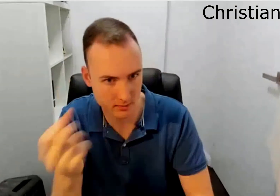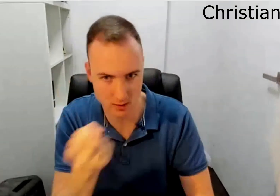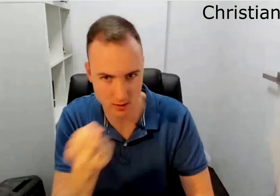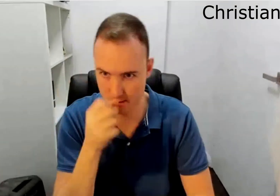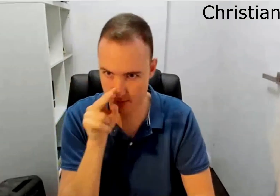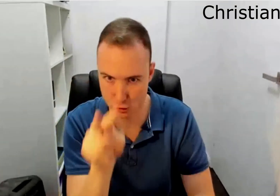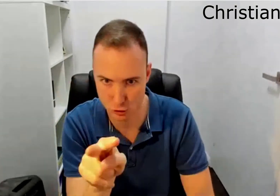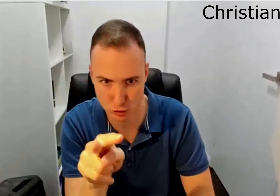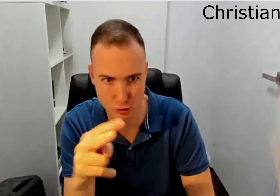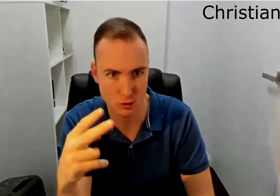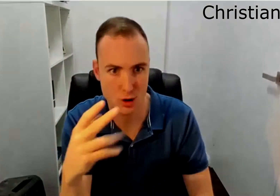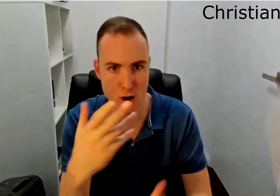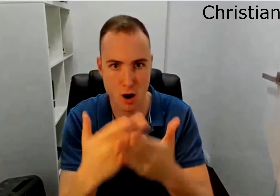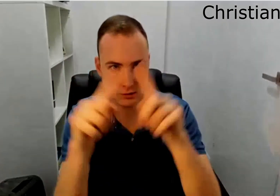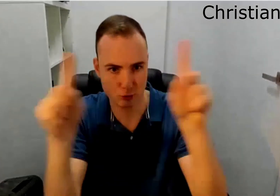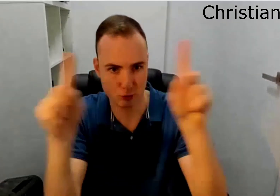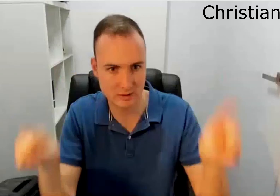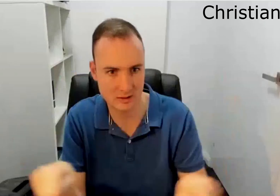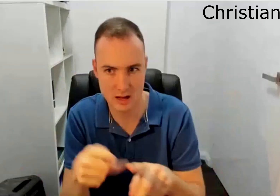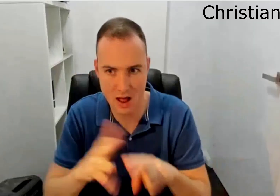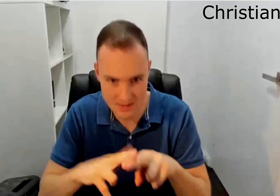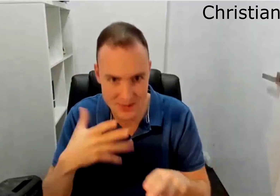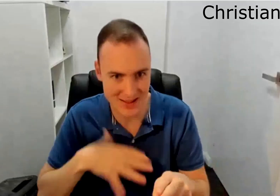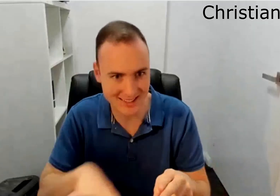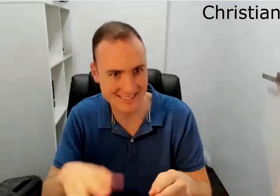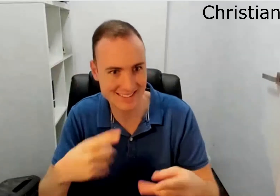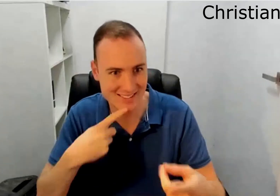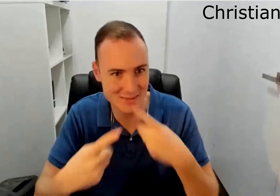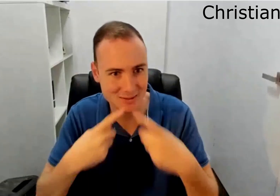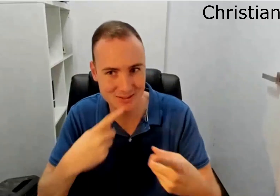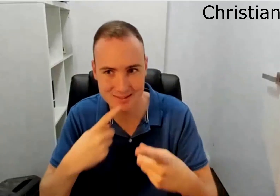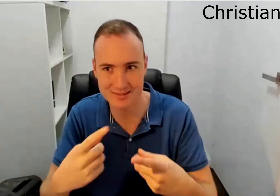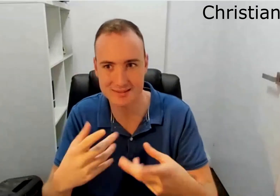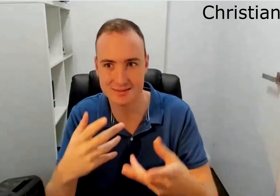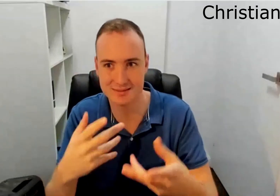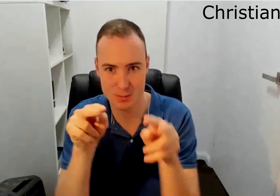Relax their eyes and come back to the screen when required but when you've got eyes on the screen